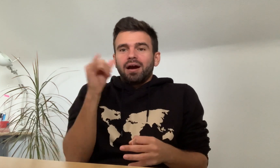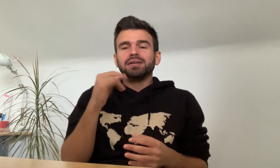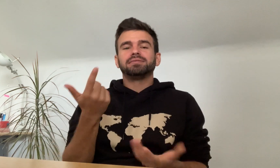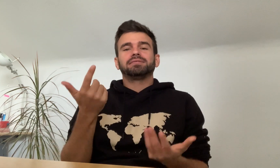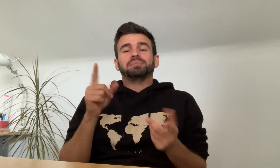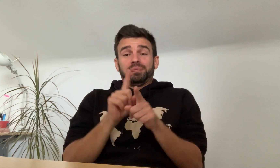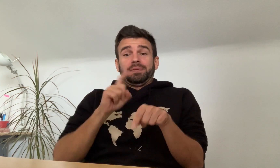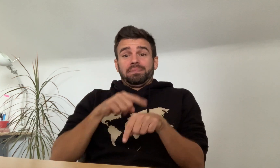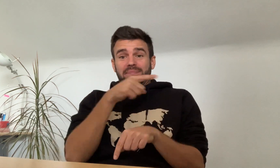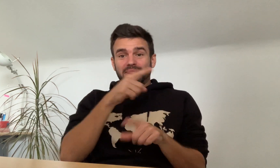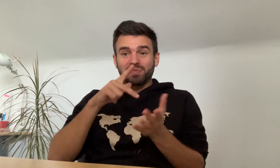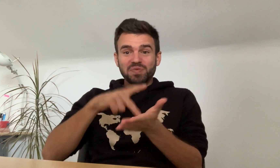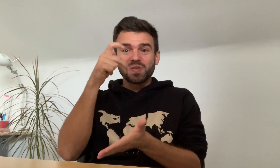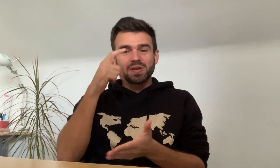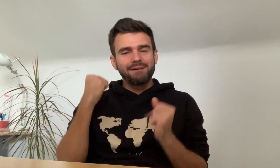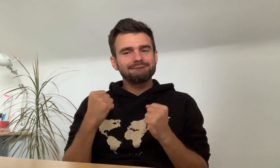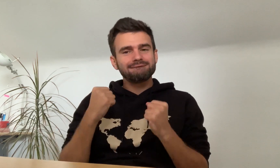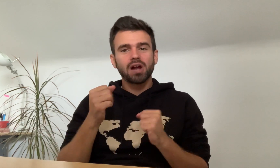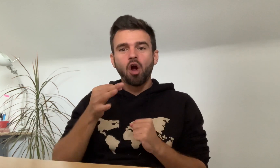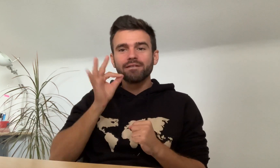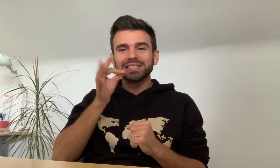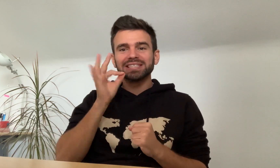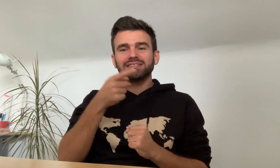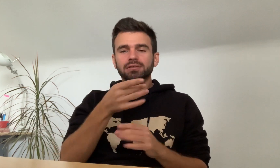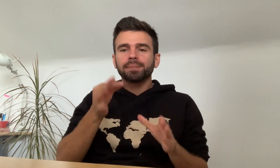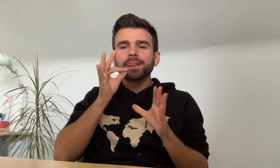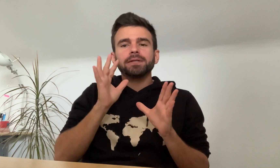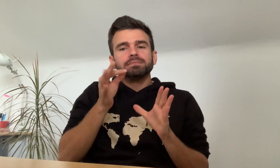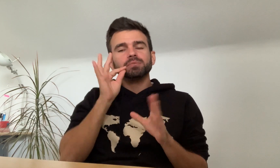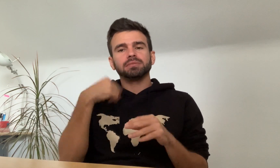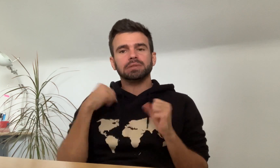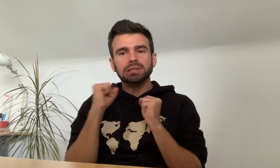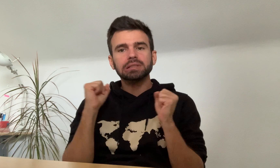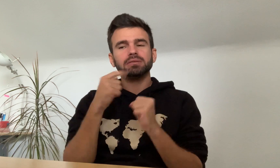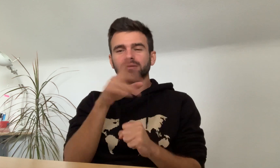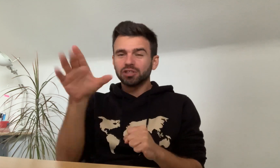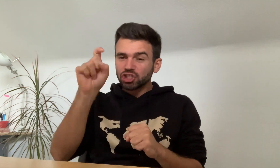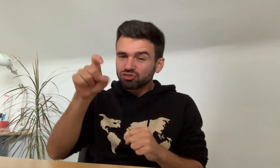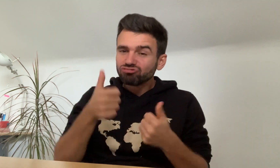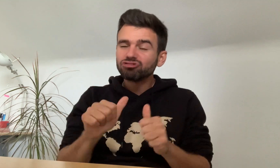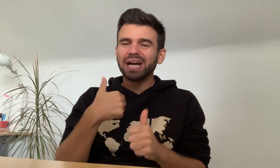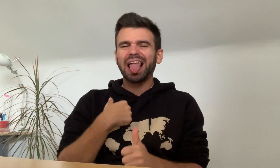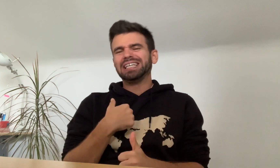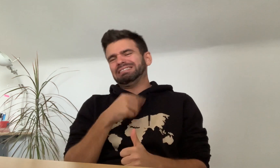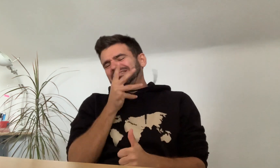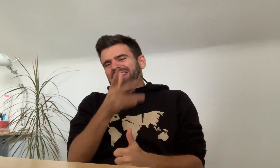At the same time, Joel loves coffee and said I should try.